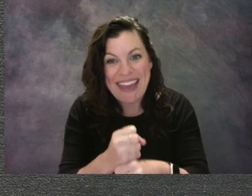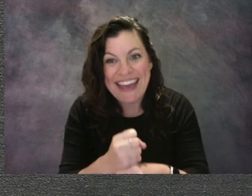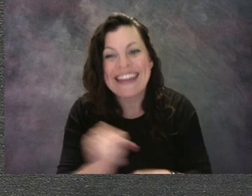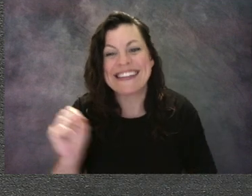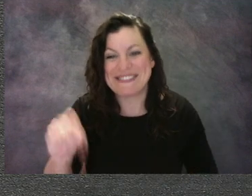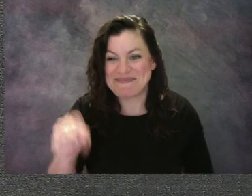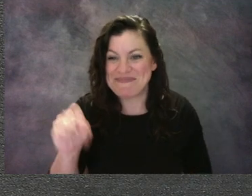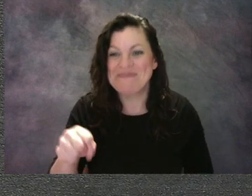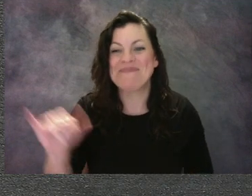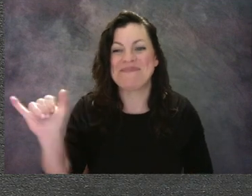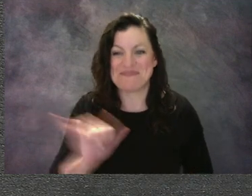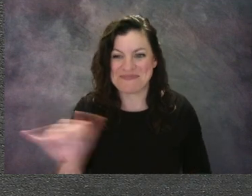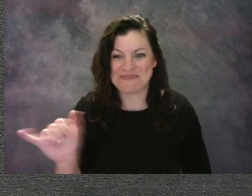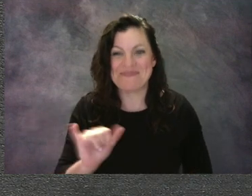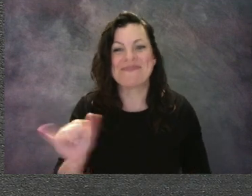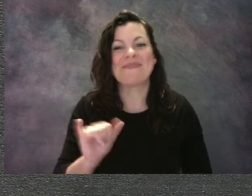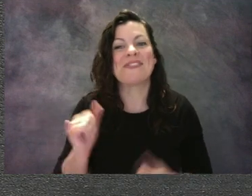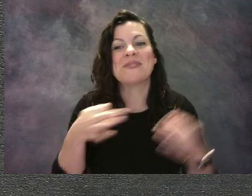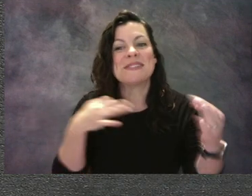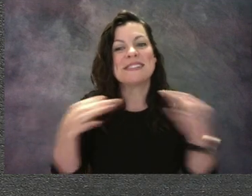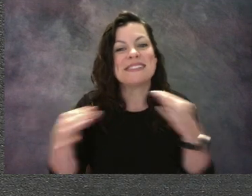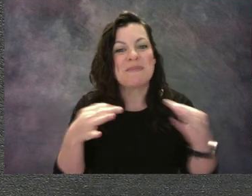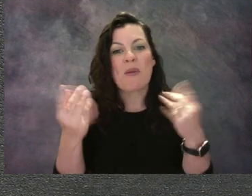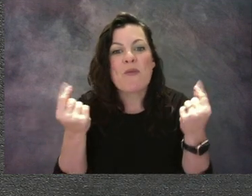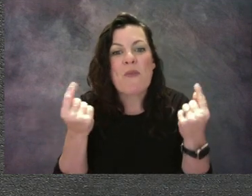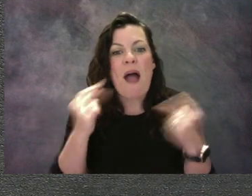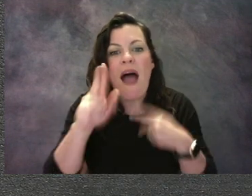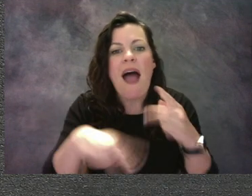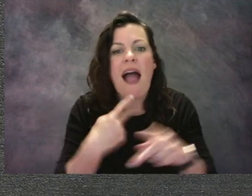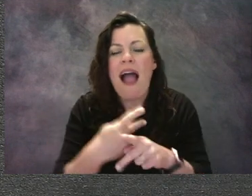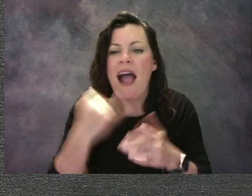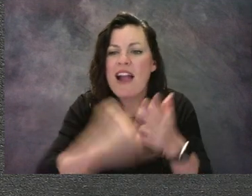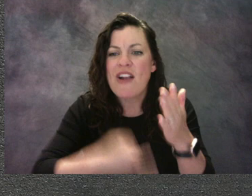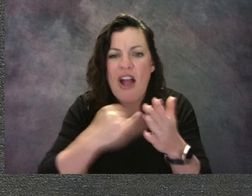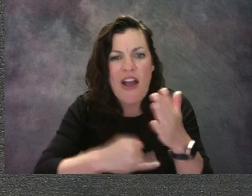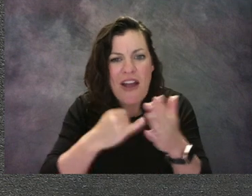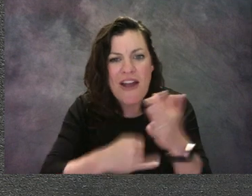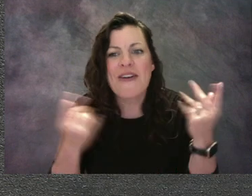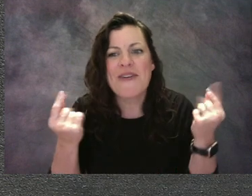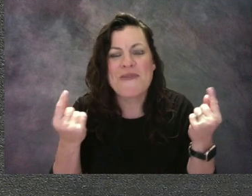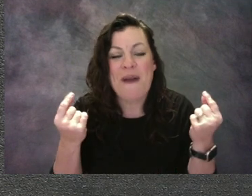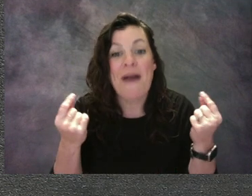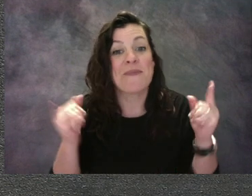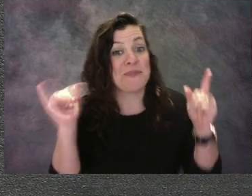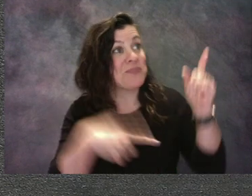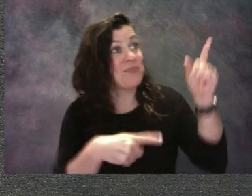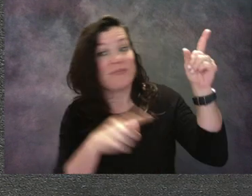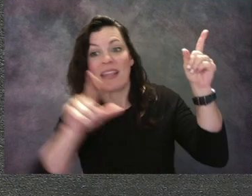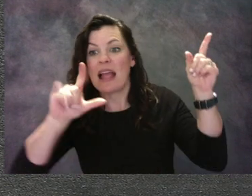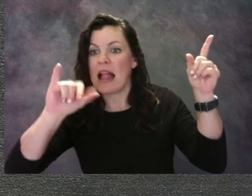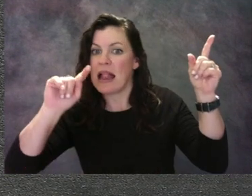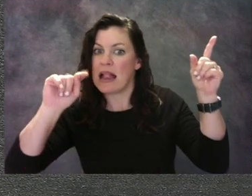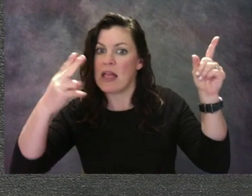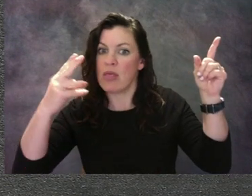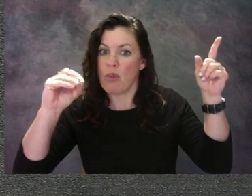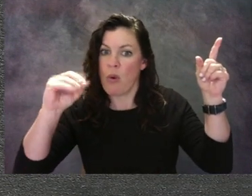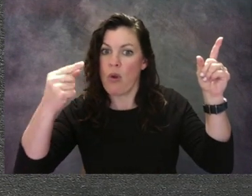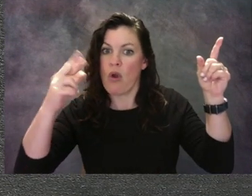what kind of art it is. This is a lithograph, which is like a print, but if we're looking at this, I like to see what's going on.